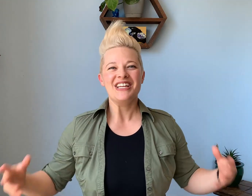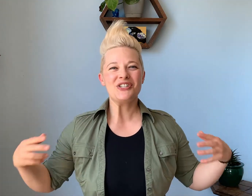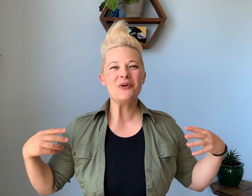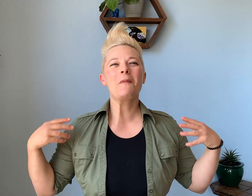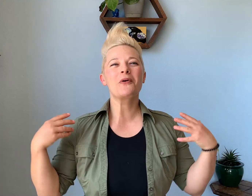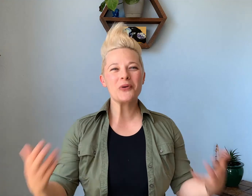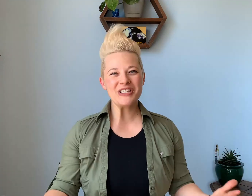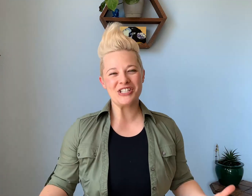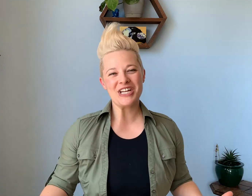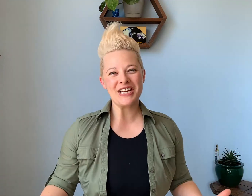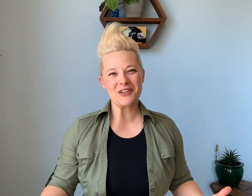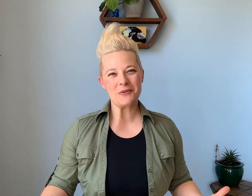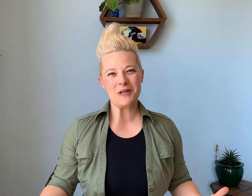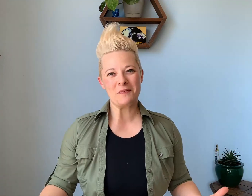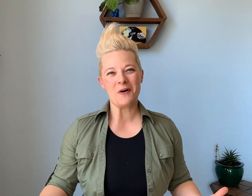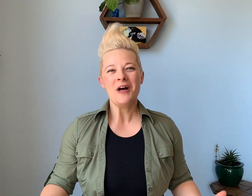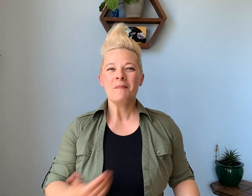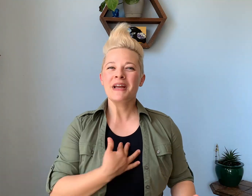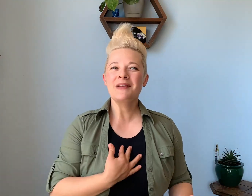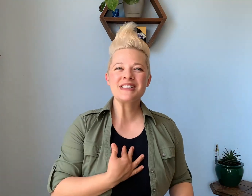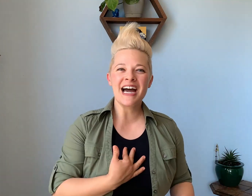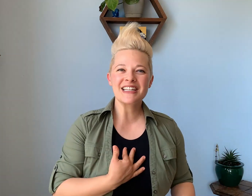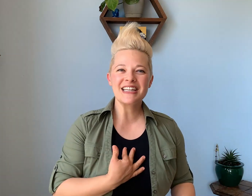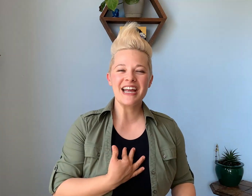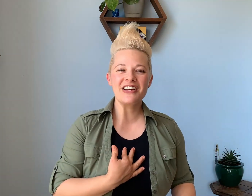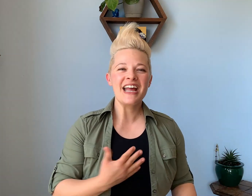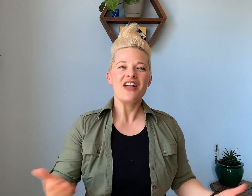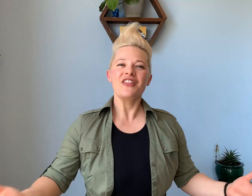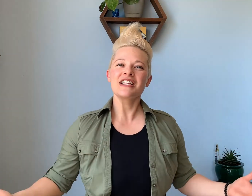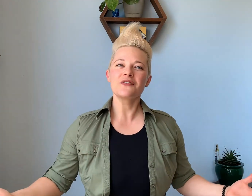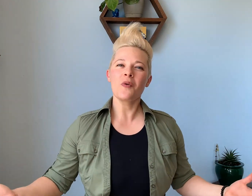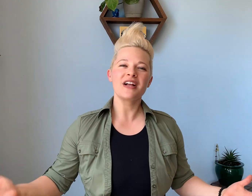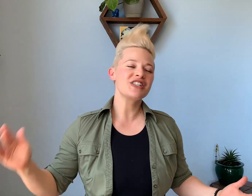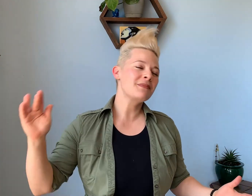to appreciate other people. My name is Natalie Carey. Thanks for watching. Make